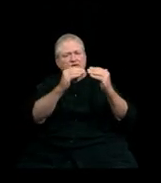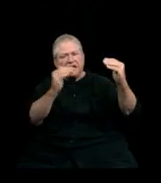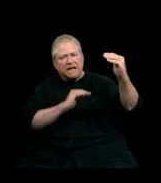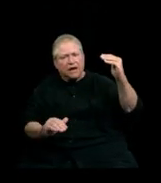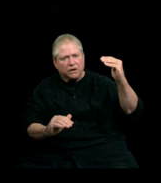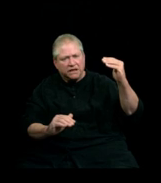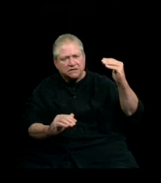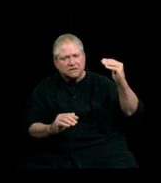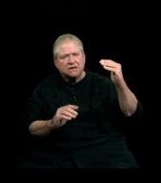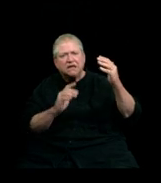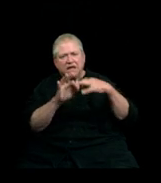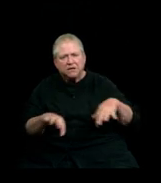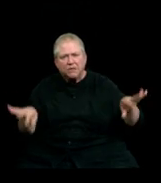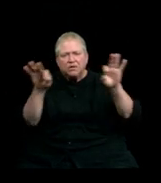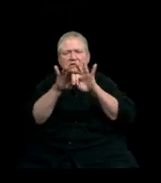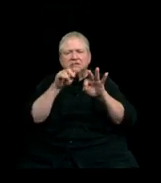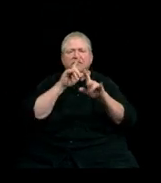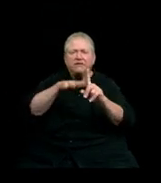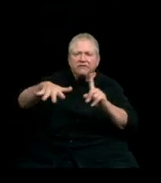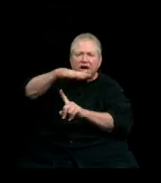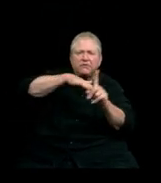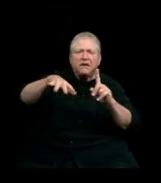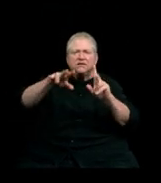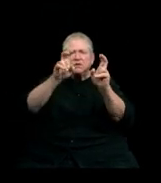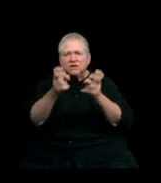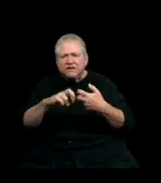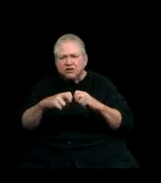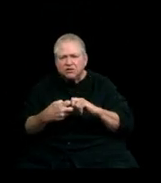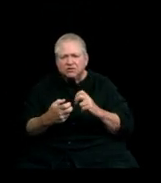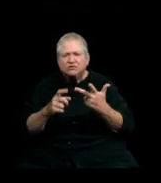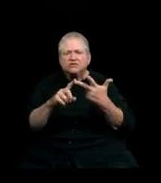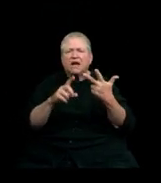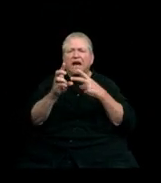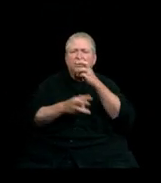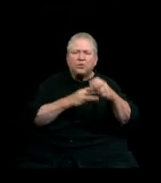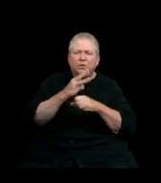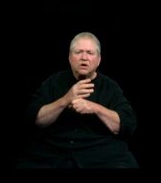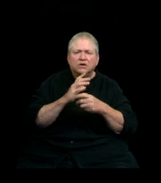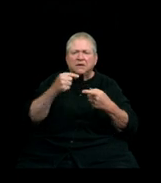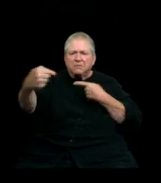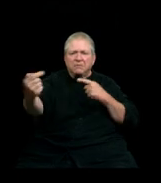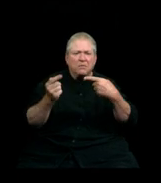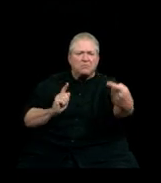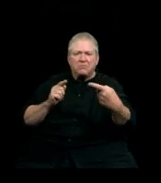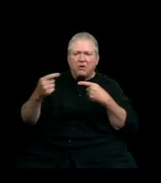the increasing urgency of environmental issues, and a world becoming more polarized and divided.